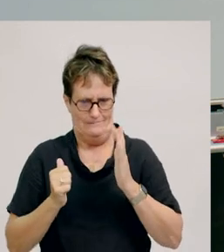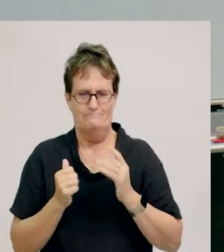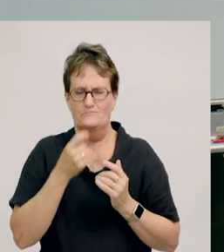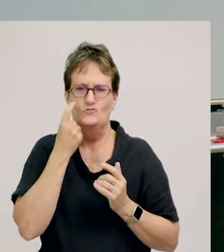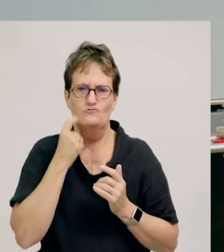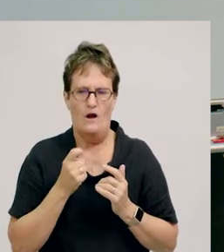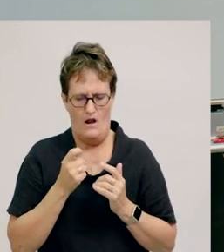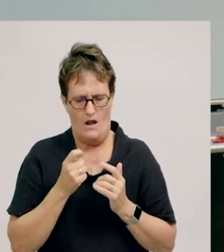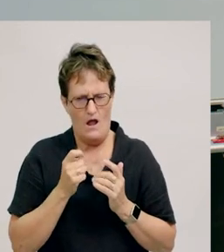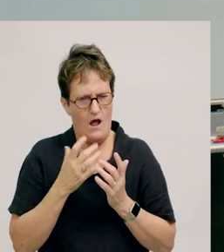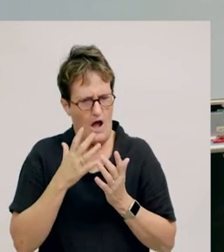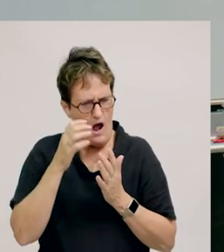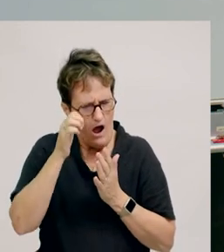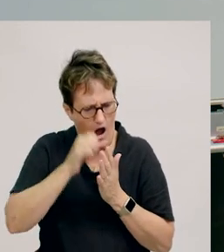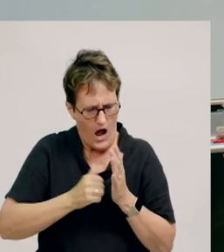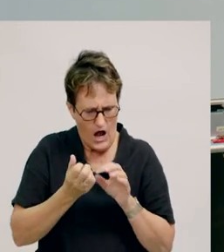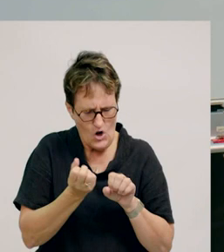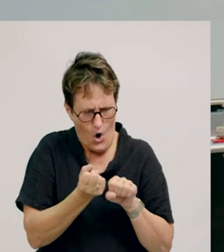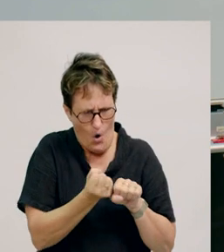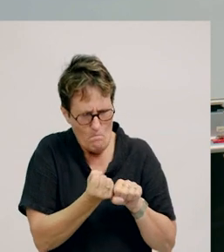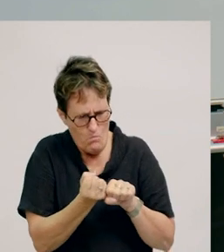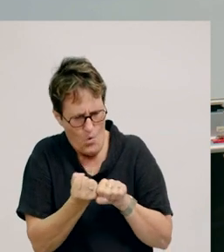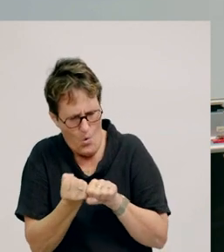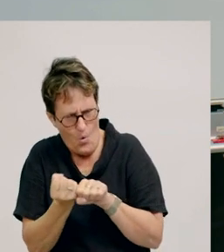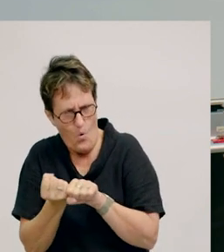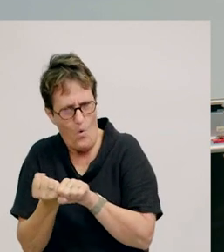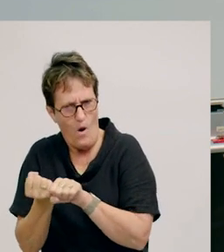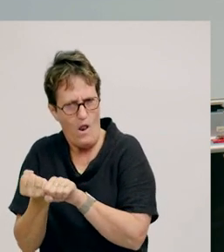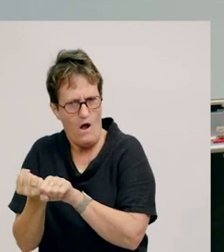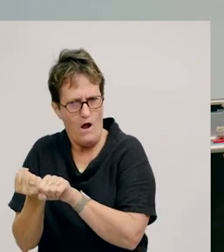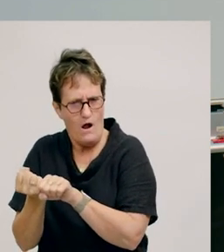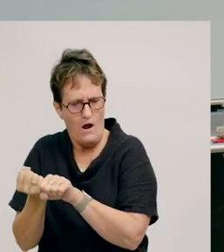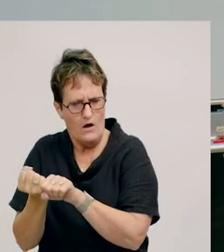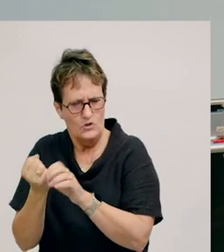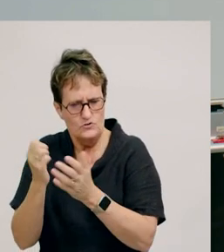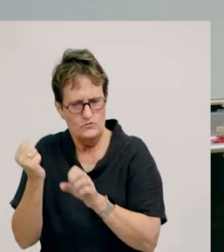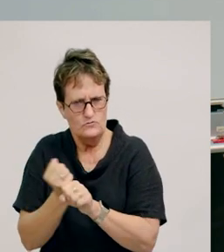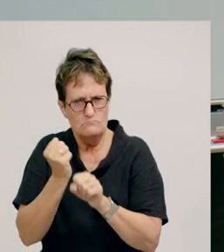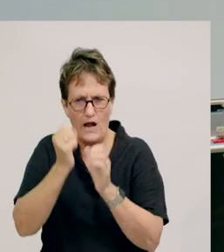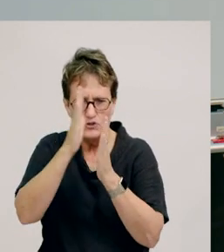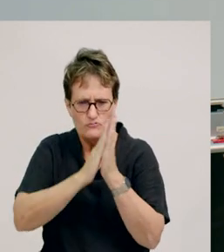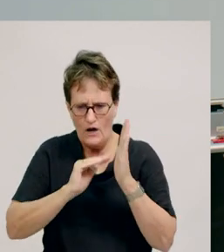How hard do you think it’s going to have to pull to get this tip truck up the hill?